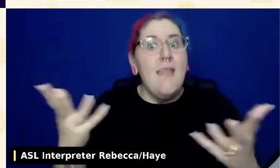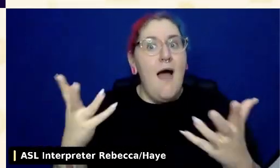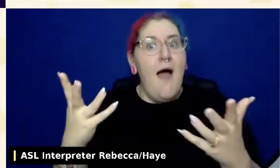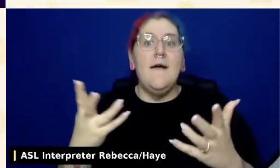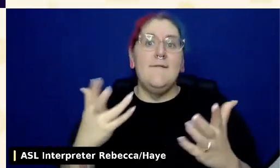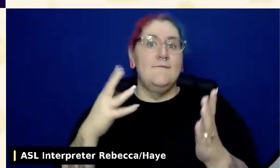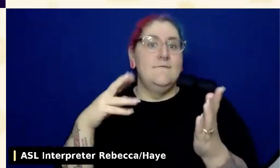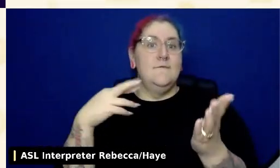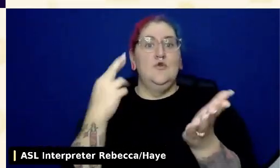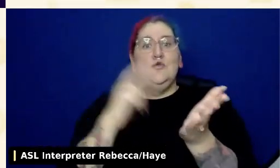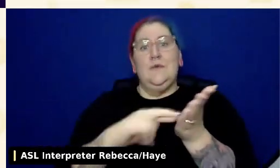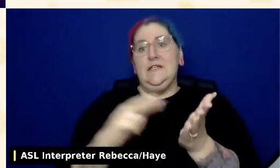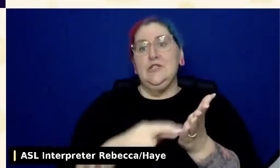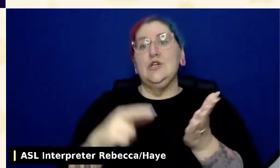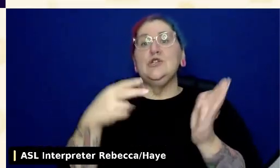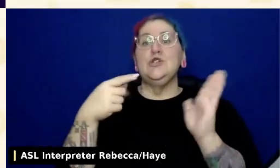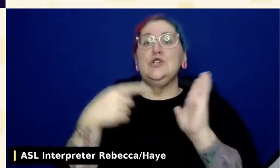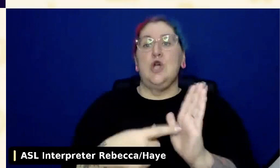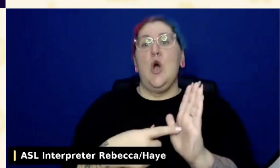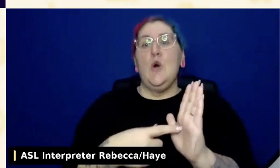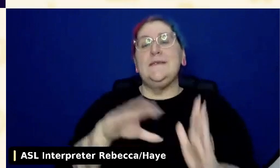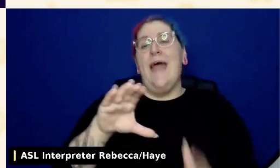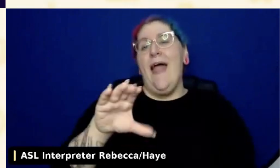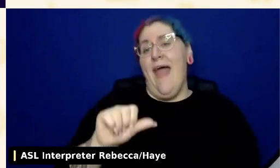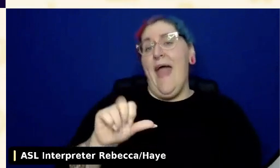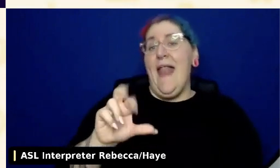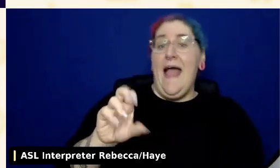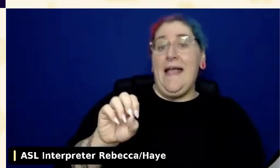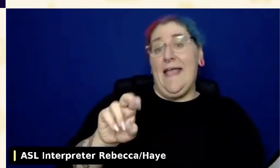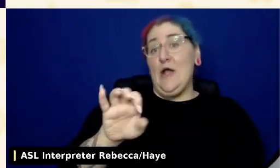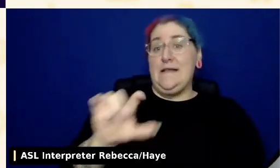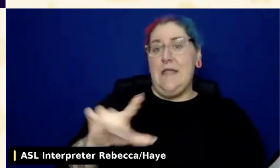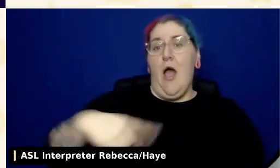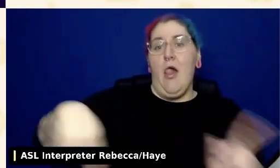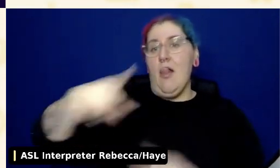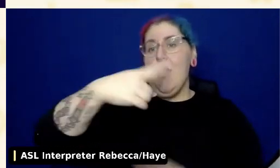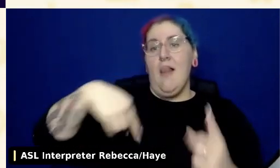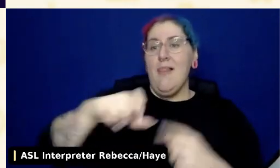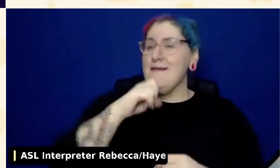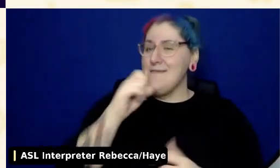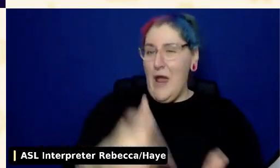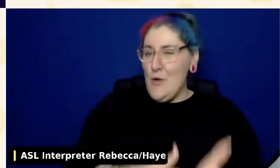and in fact people don't interact with them or they don't like them or they cause problems on mobile.